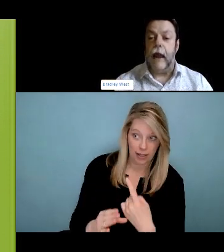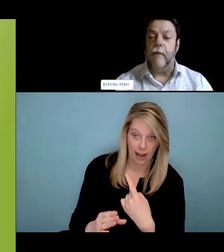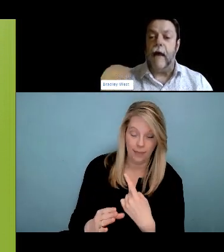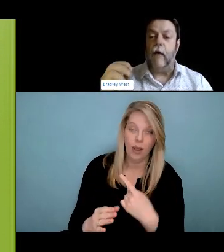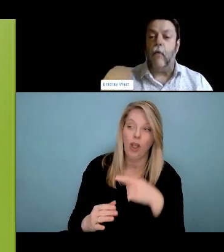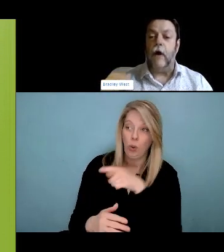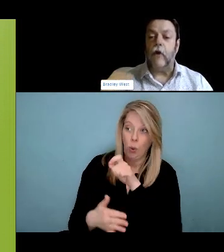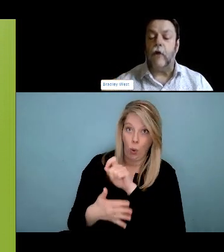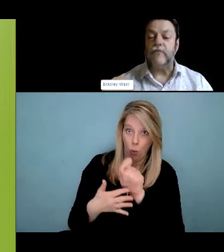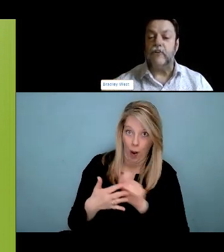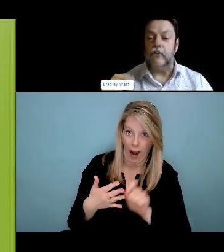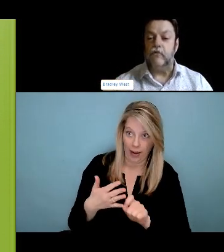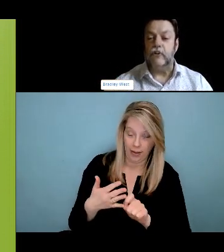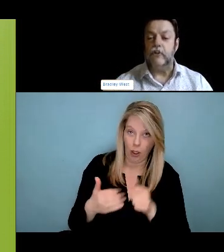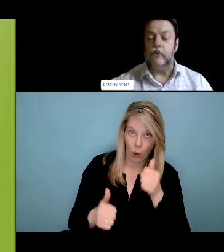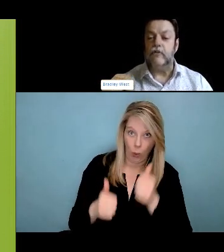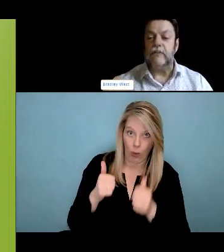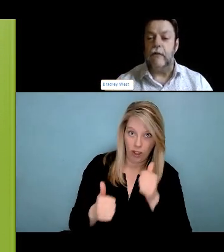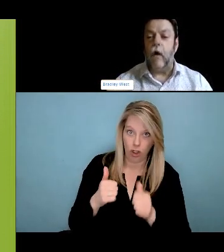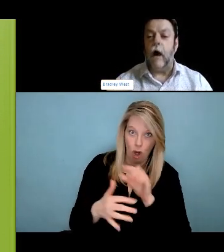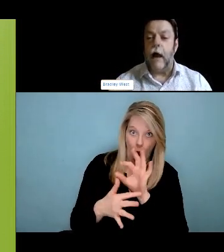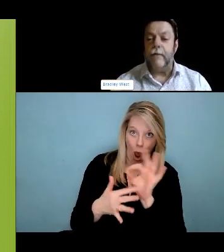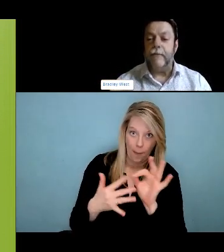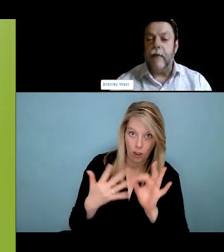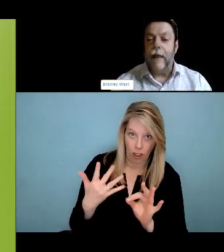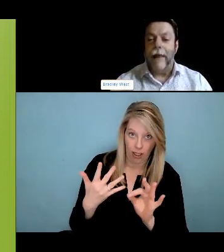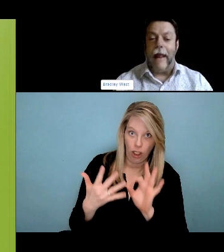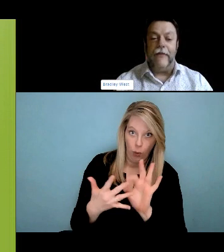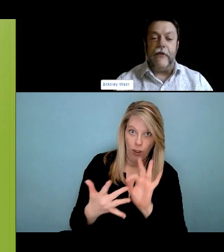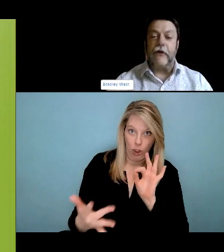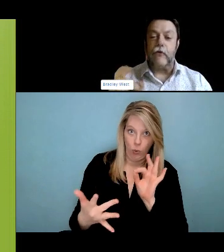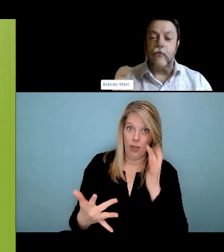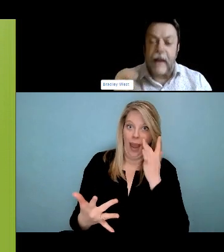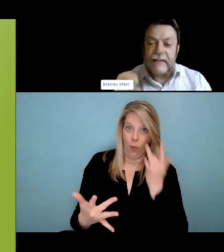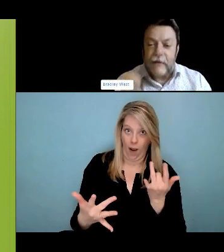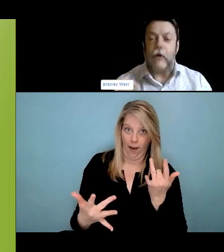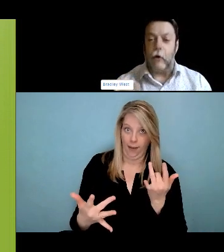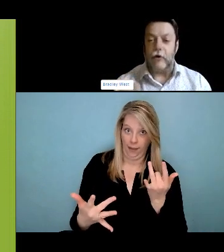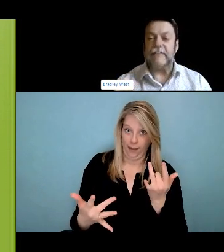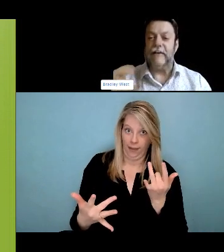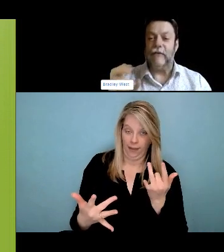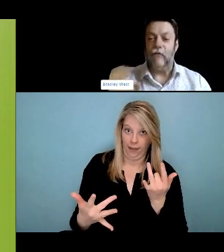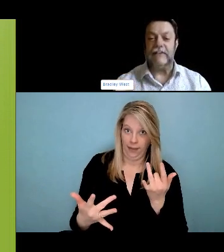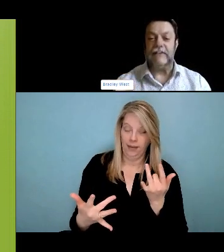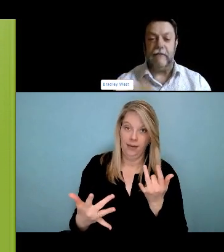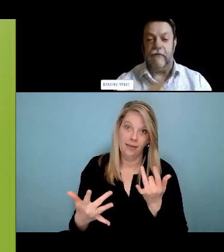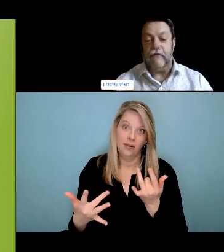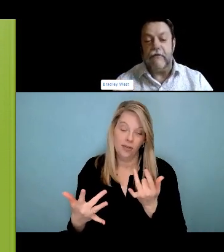Winnipeg, and they're, up until now has not been put political will to support a safe